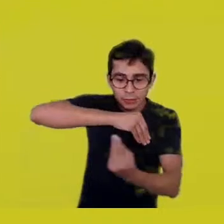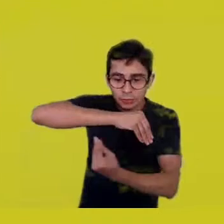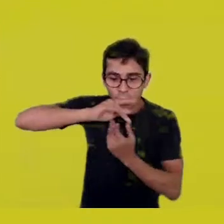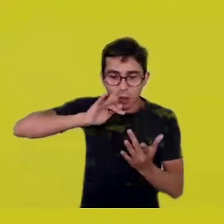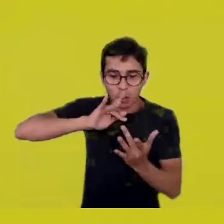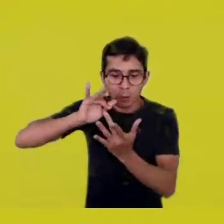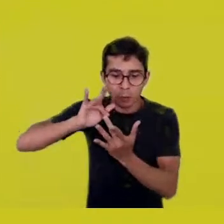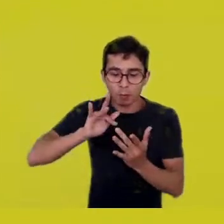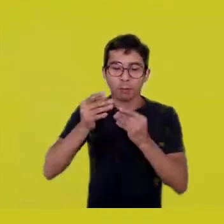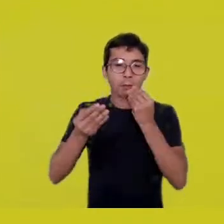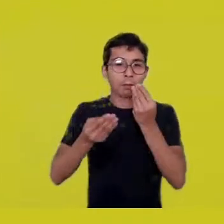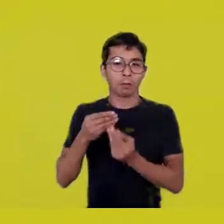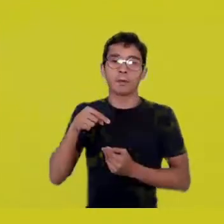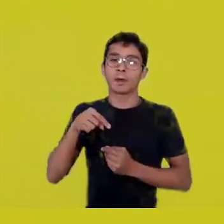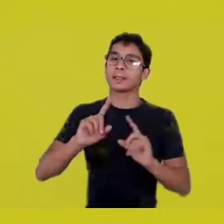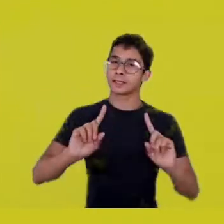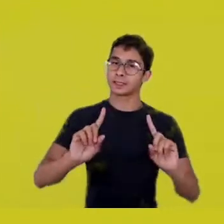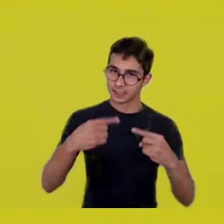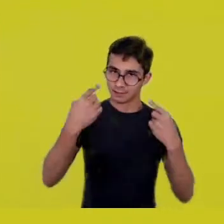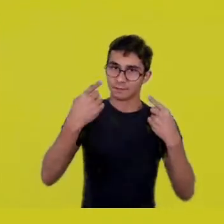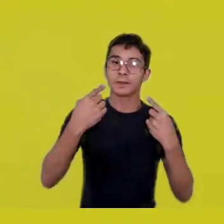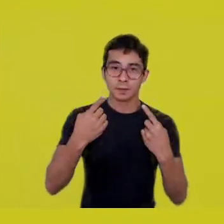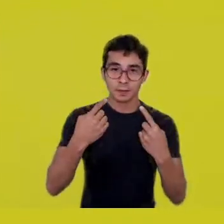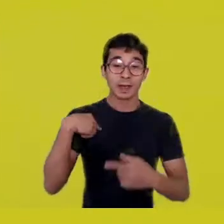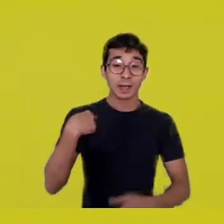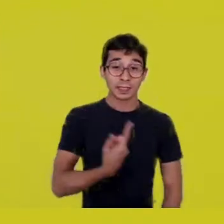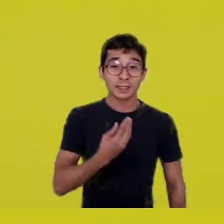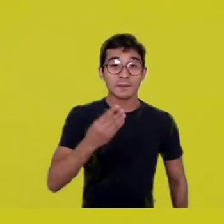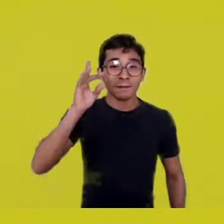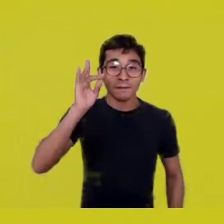Being really able to experience, to be the Earth.